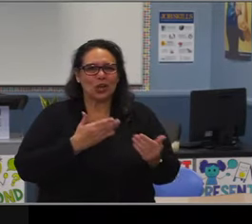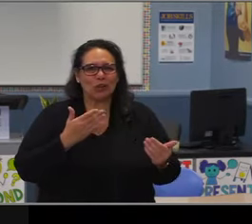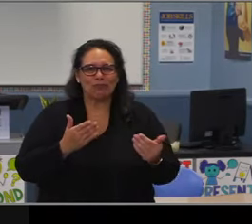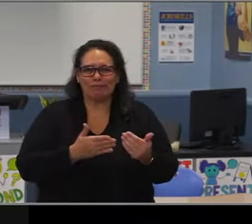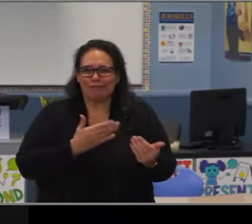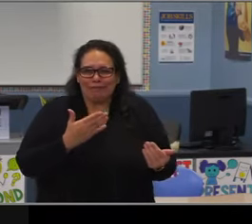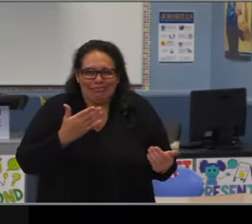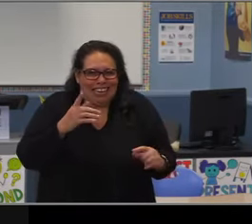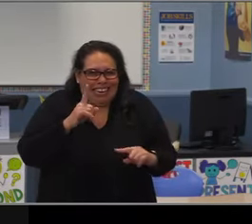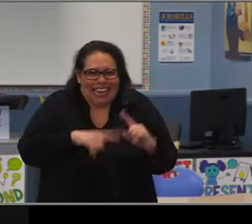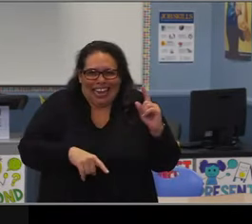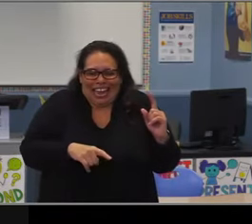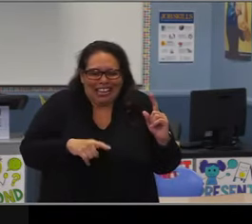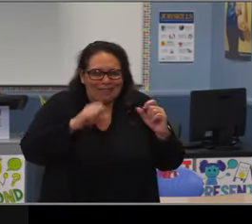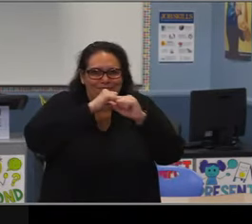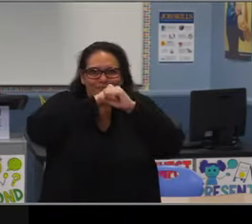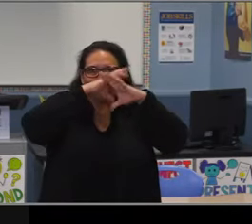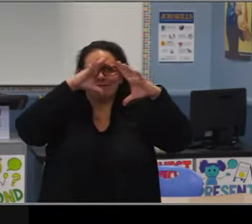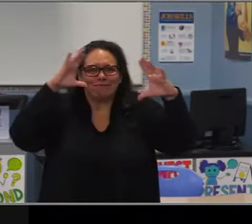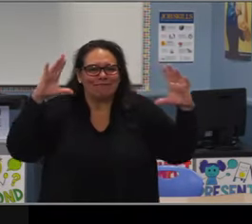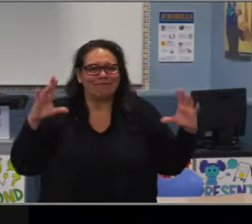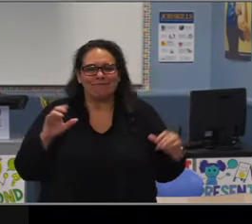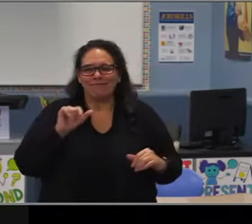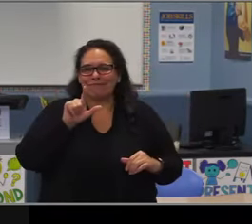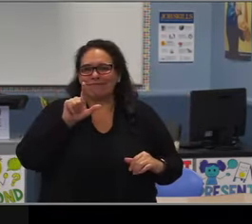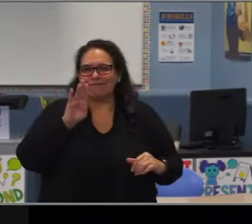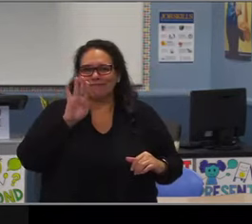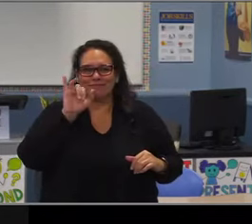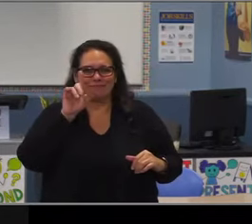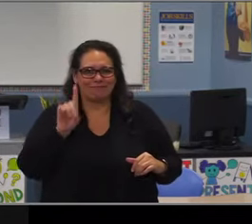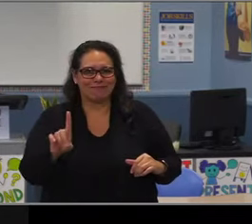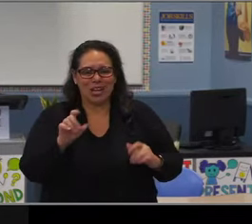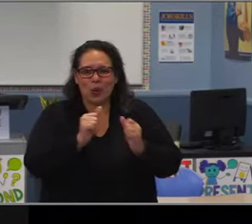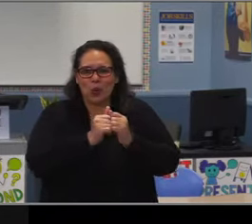I know you're still going to keep busy, but take care and stay safe.